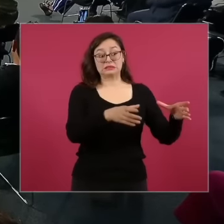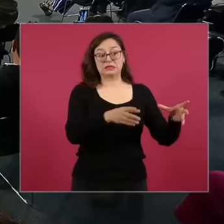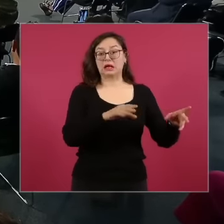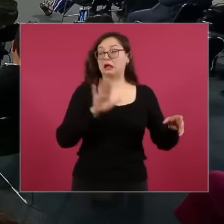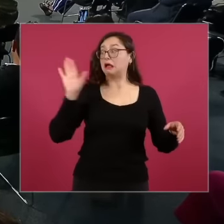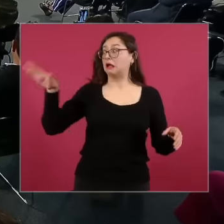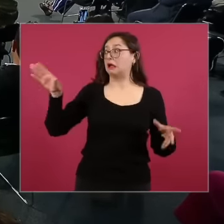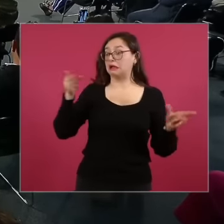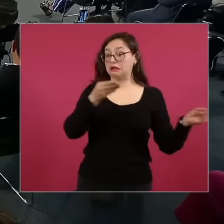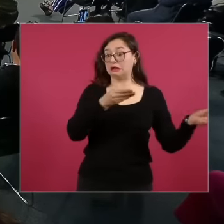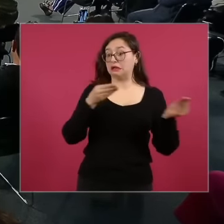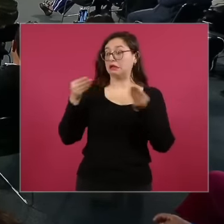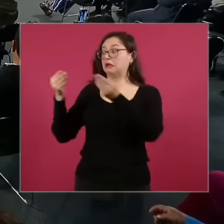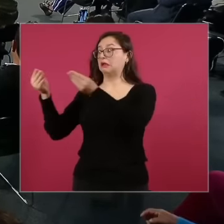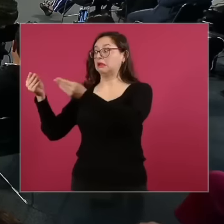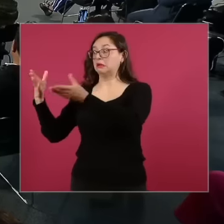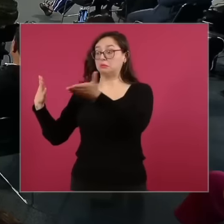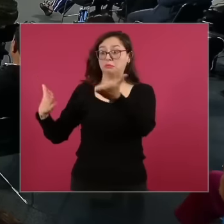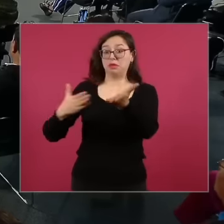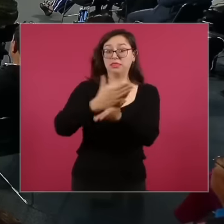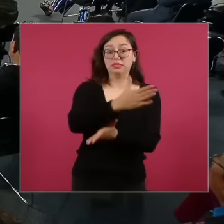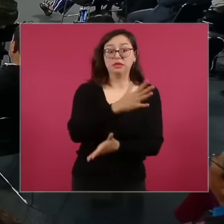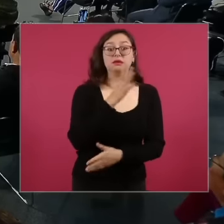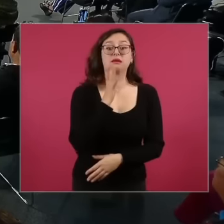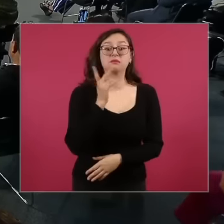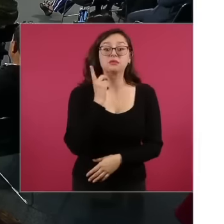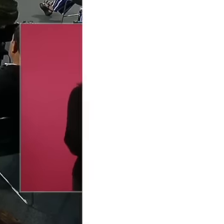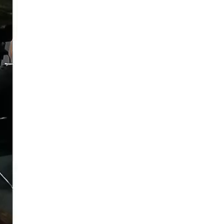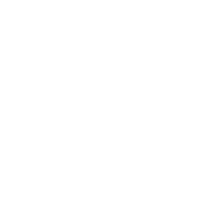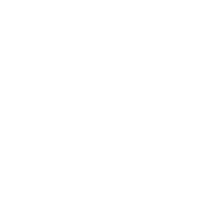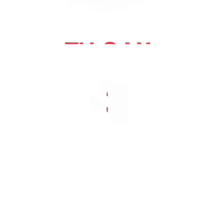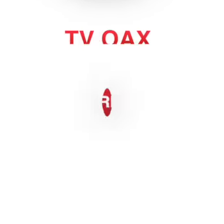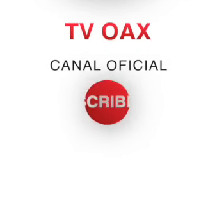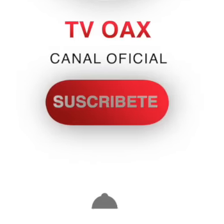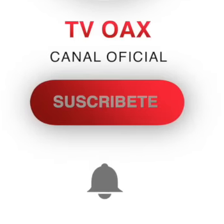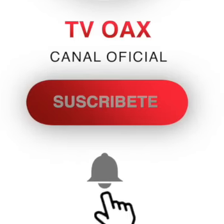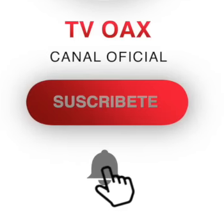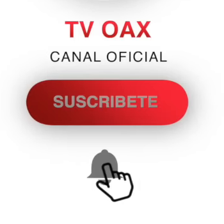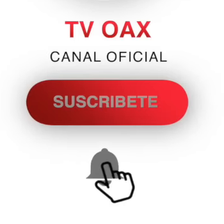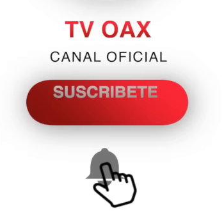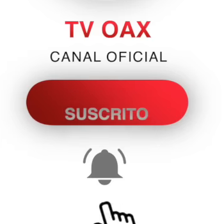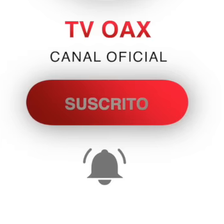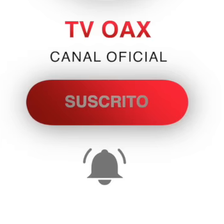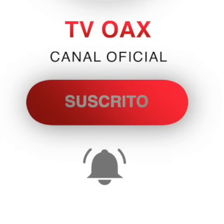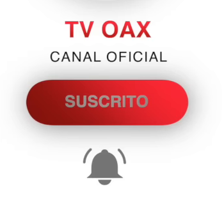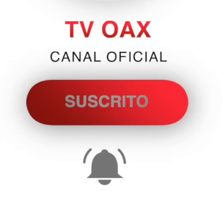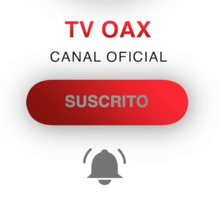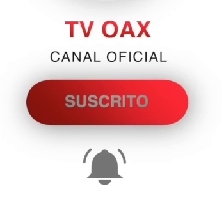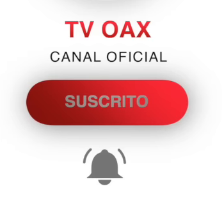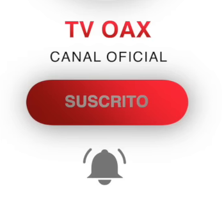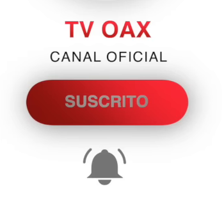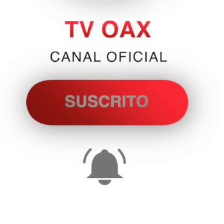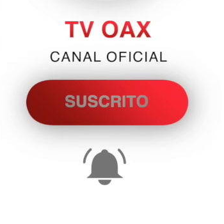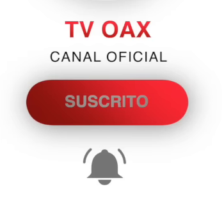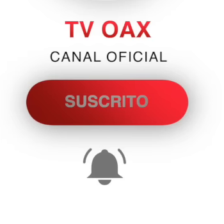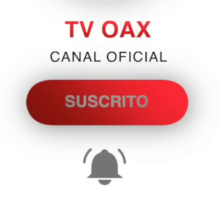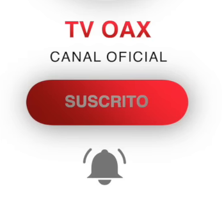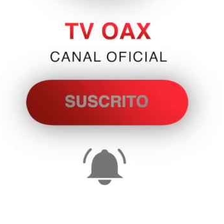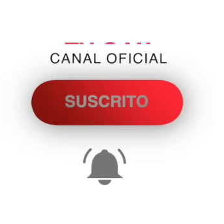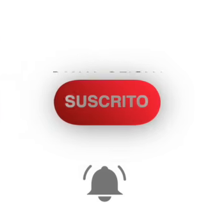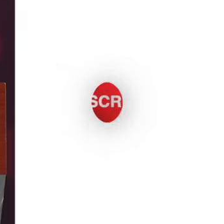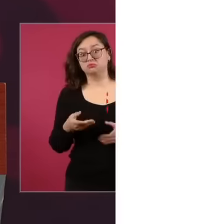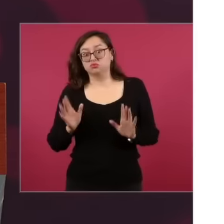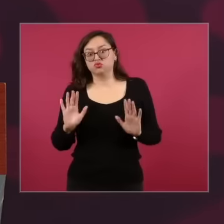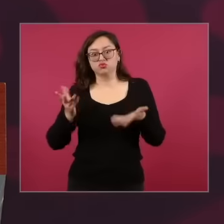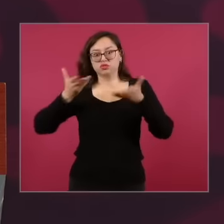because it has no legal basis, but who knows how far they are willing to arrive,